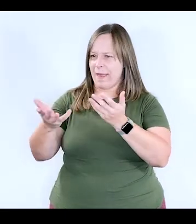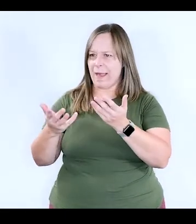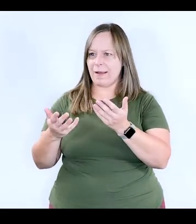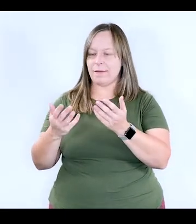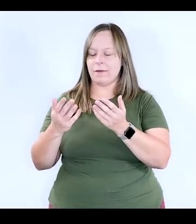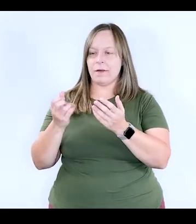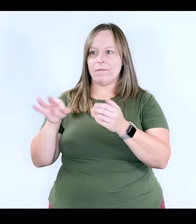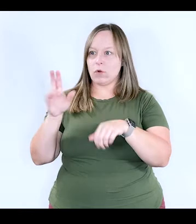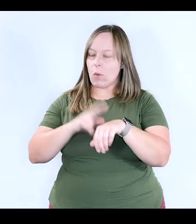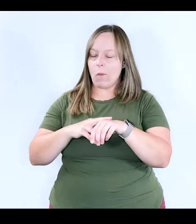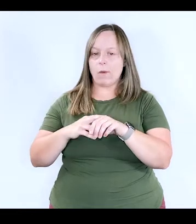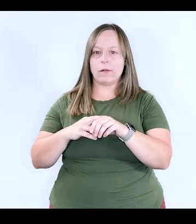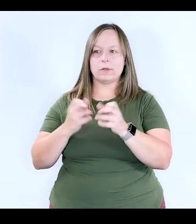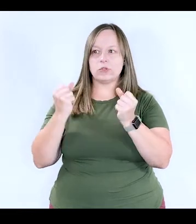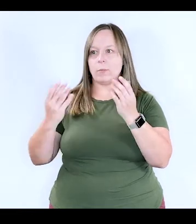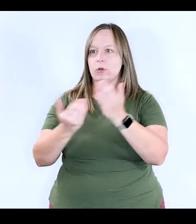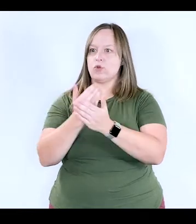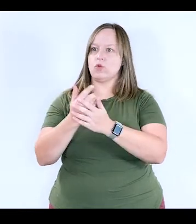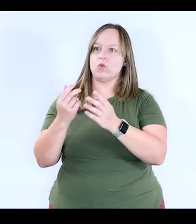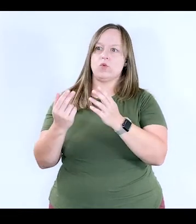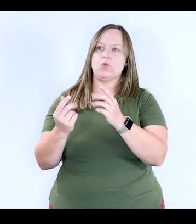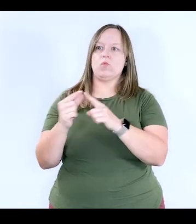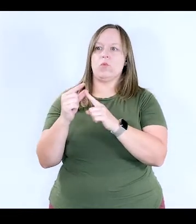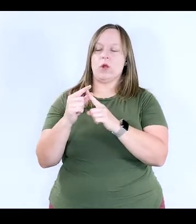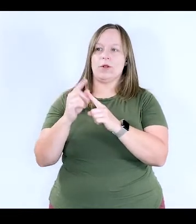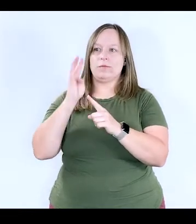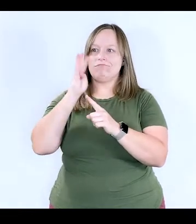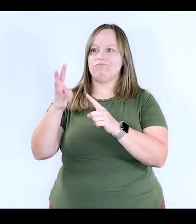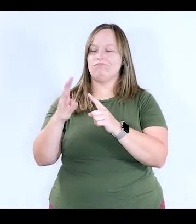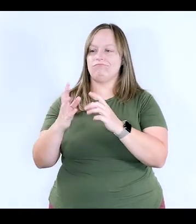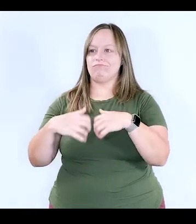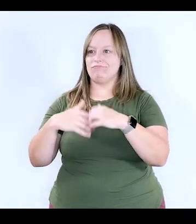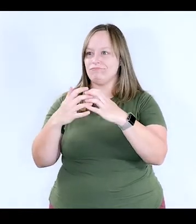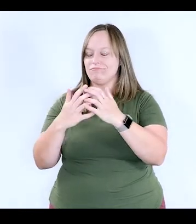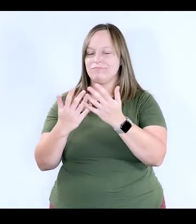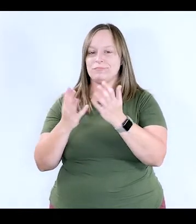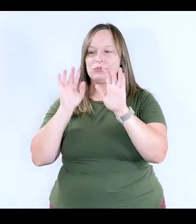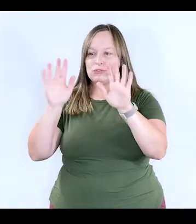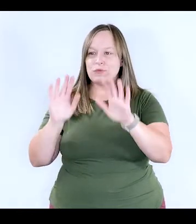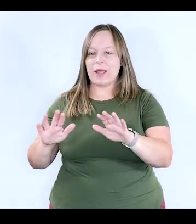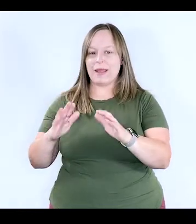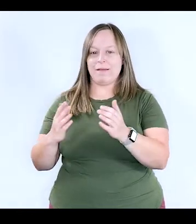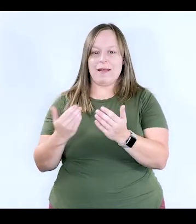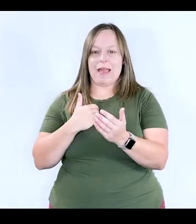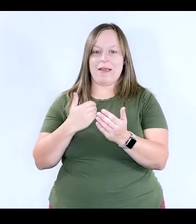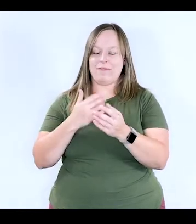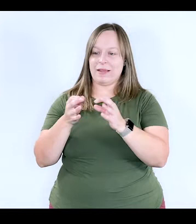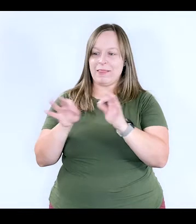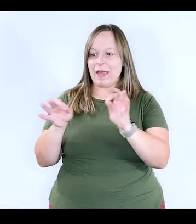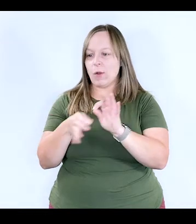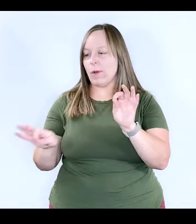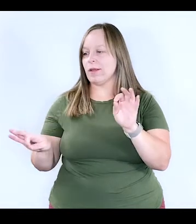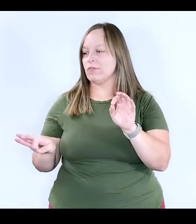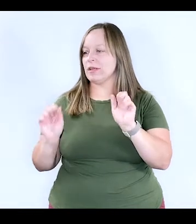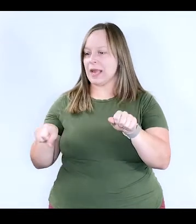Of course, there are so many different new words that are coming up, which is great because having a language that can